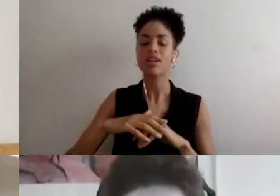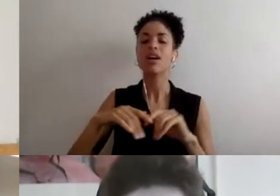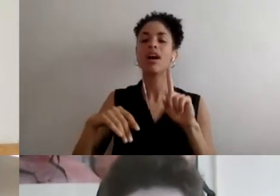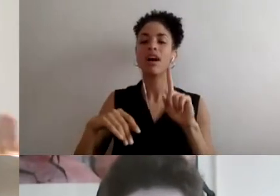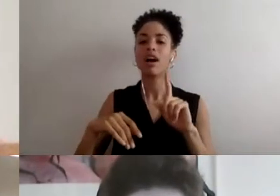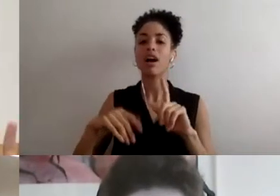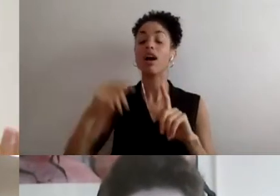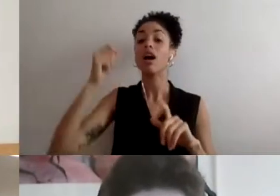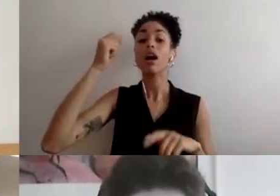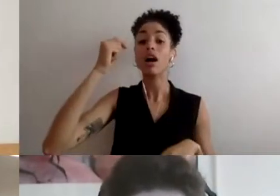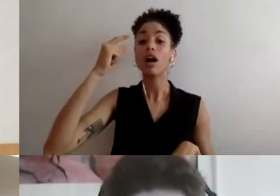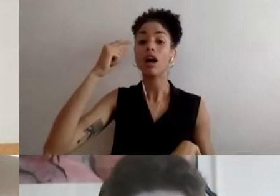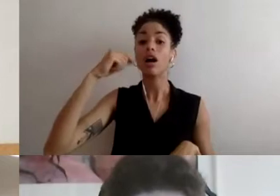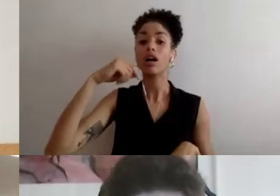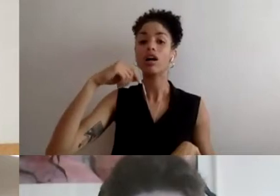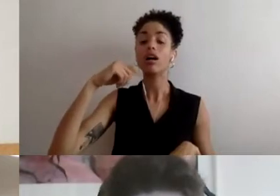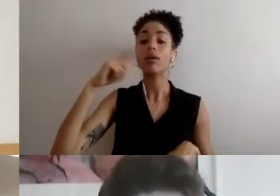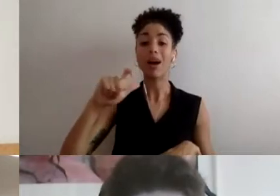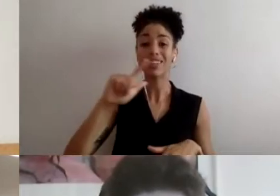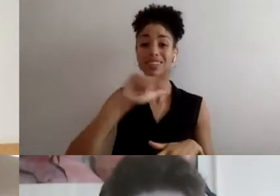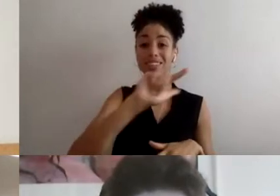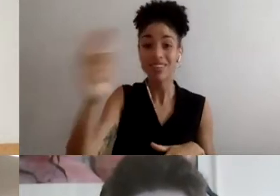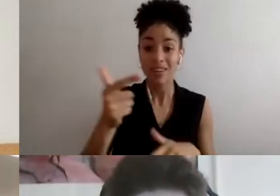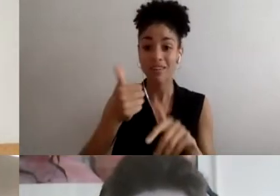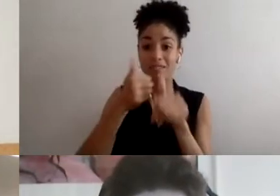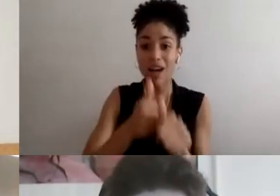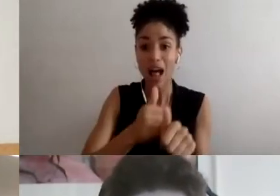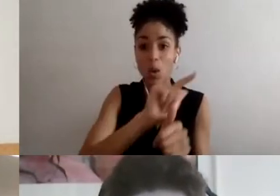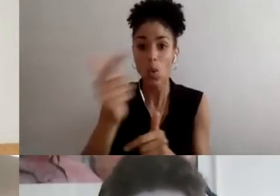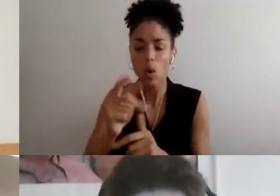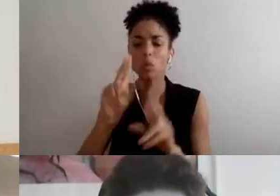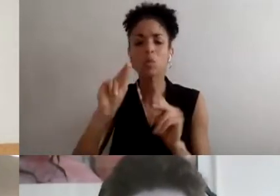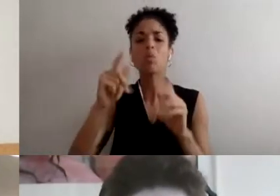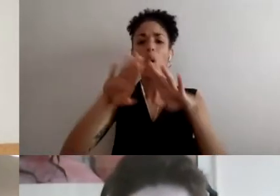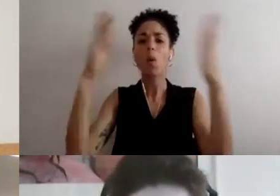to speak in any particular order. I'll just sort of open up the room.